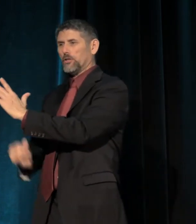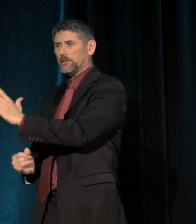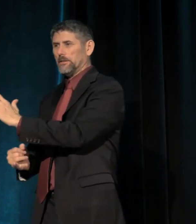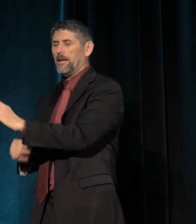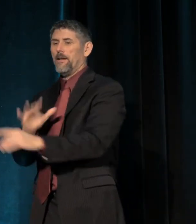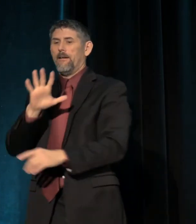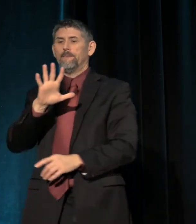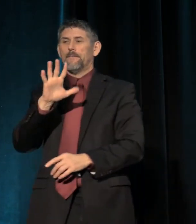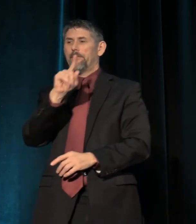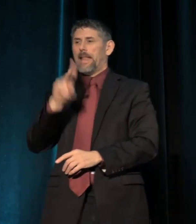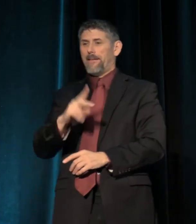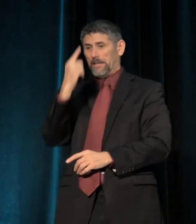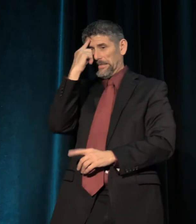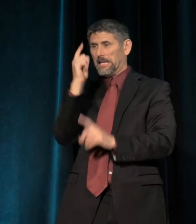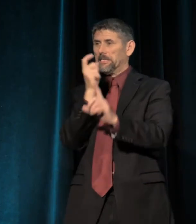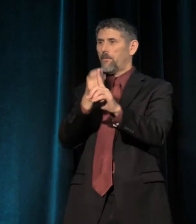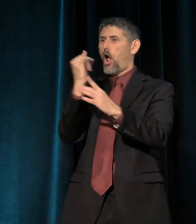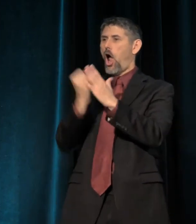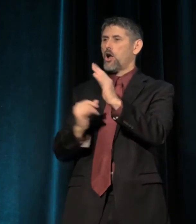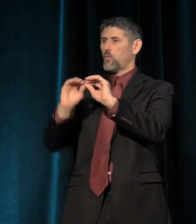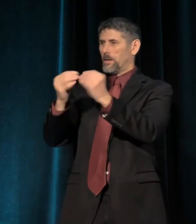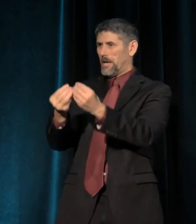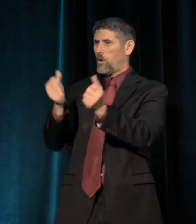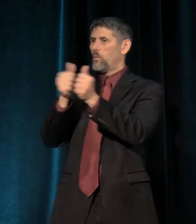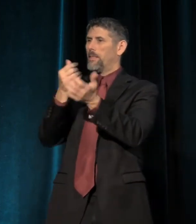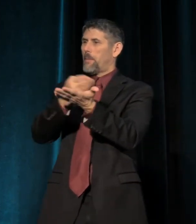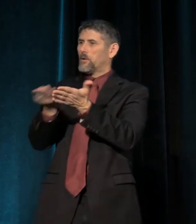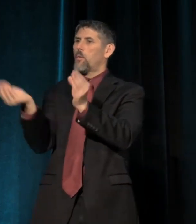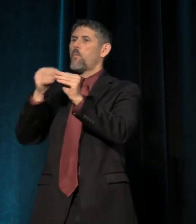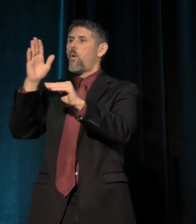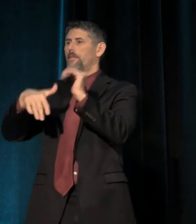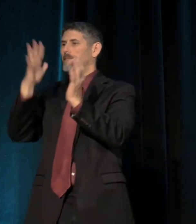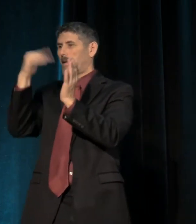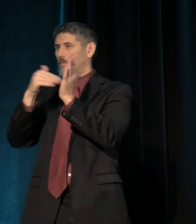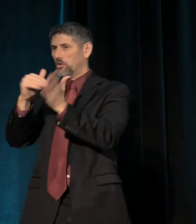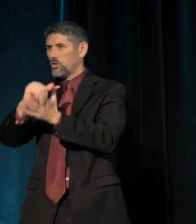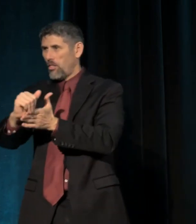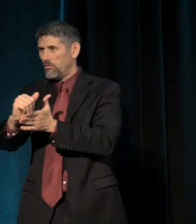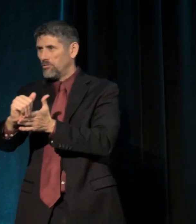five-and-a-half cents goes to arts organizations with budgets of more than five million dollars.